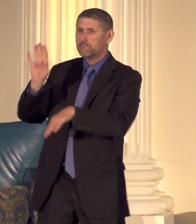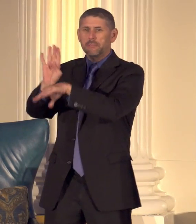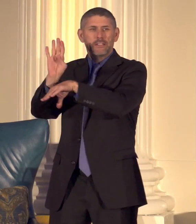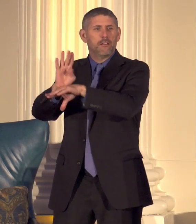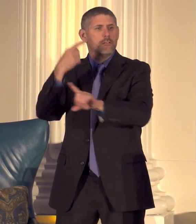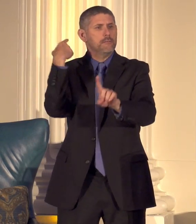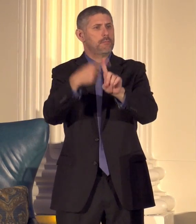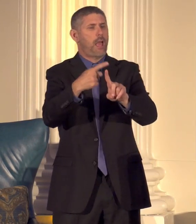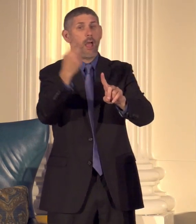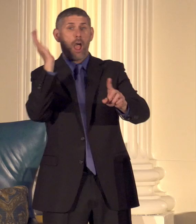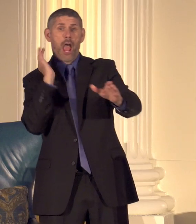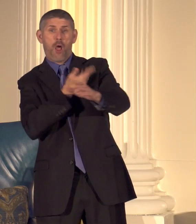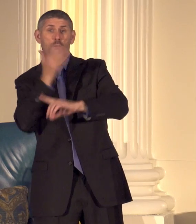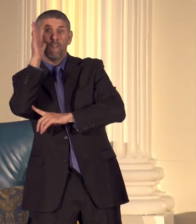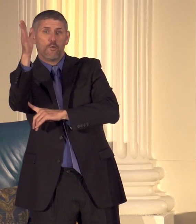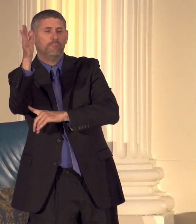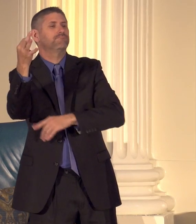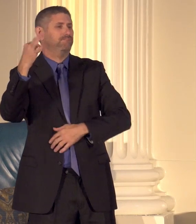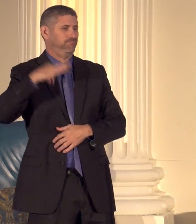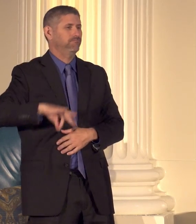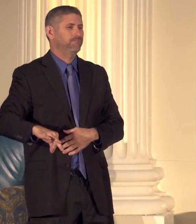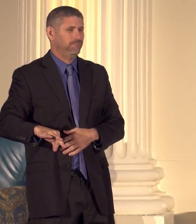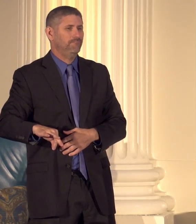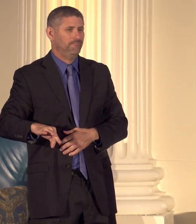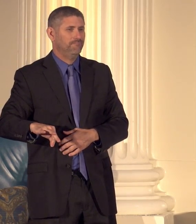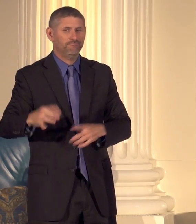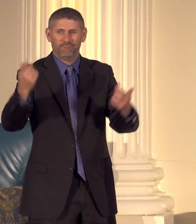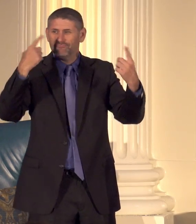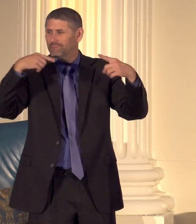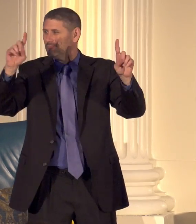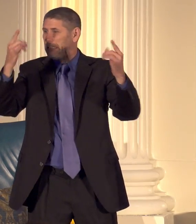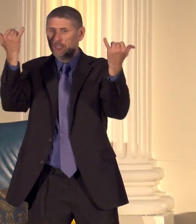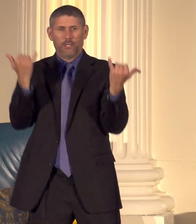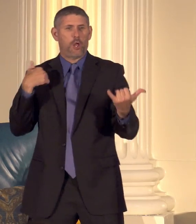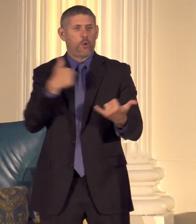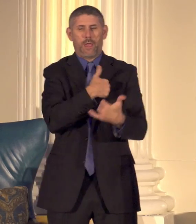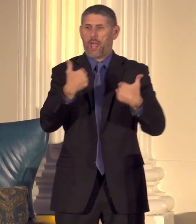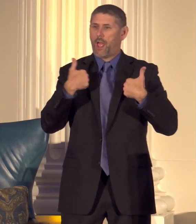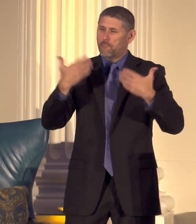good for the future of our state today we have an incredible panel that we will